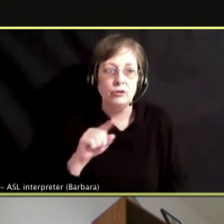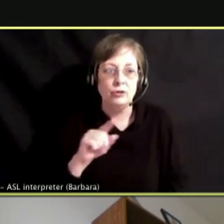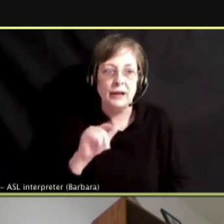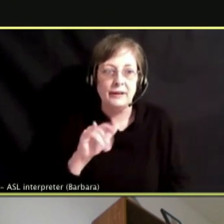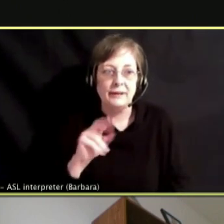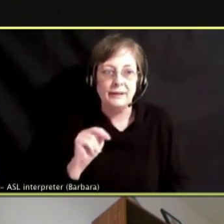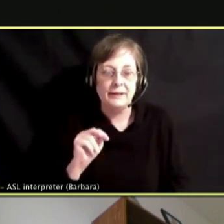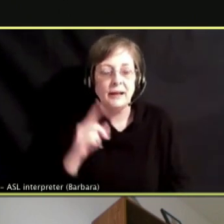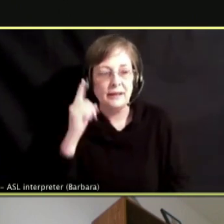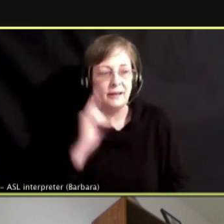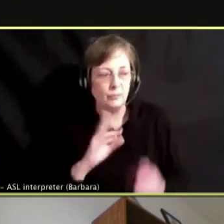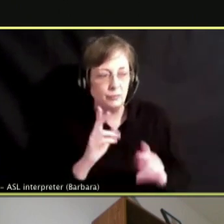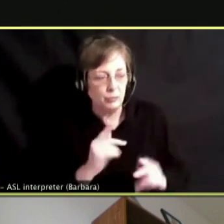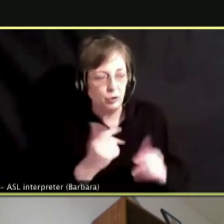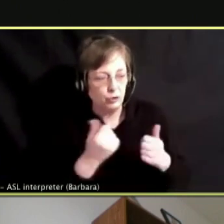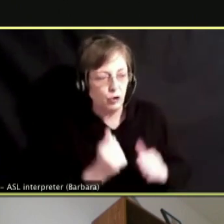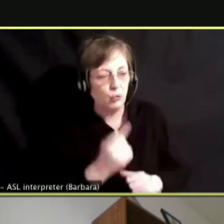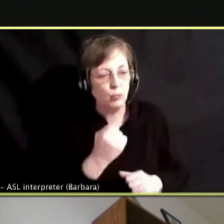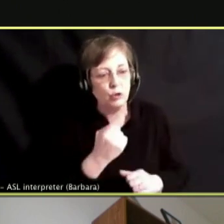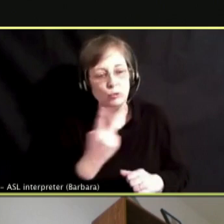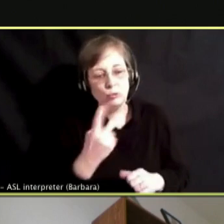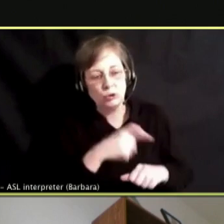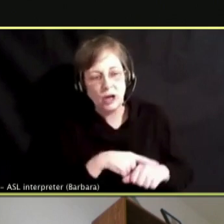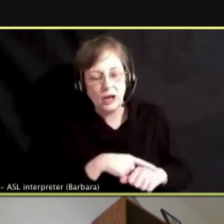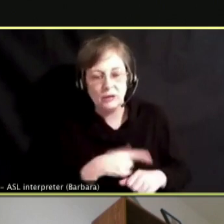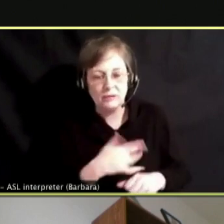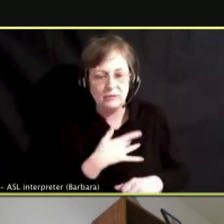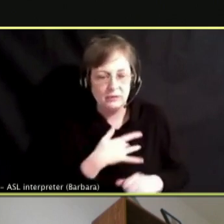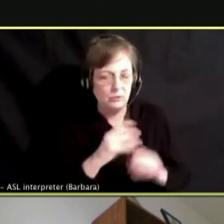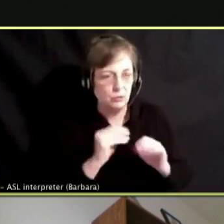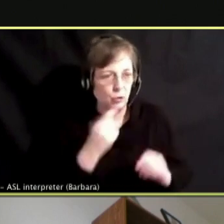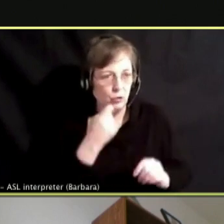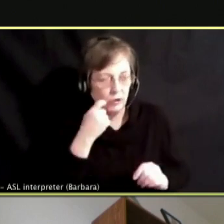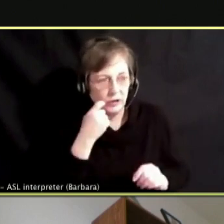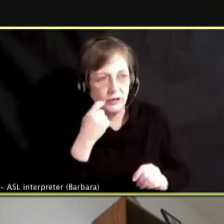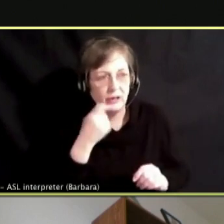THAN AND SO THEY ARE LIKE OKAY, IF I'M NOT ADDICTED TO THIS BABY I WON'T GET ADDICTED